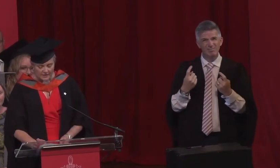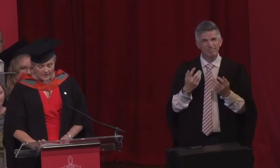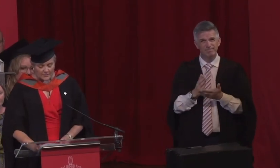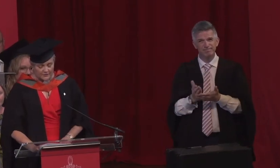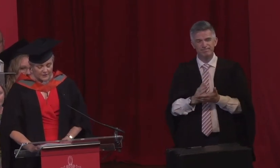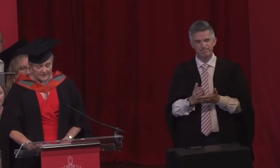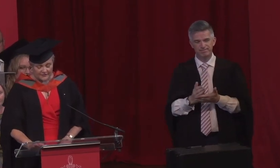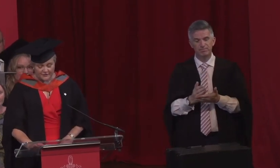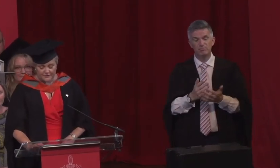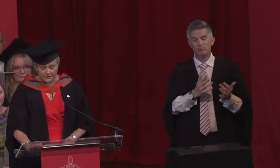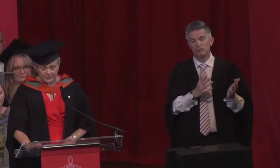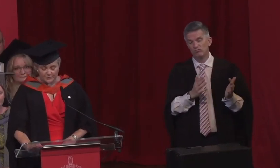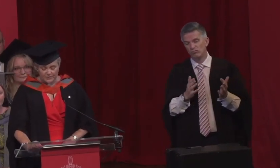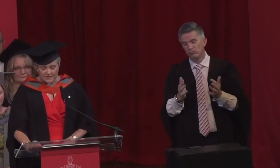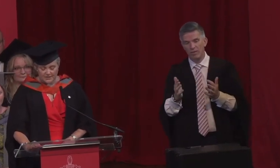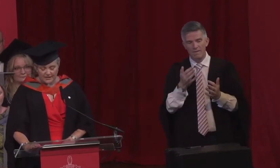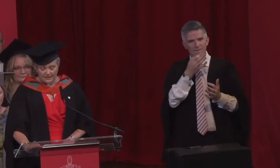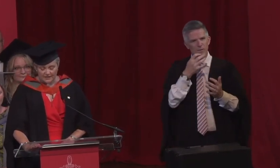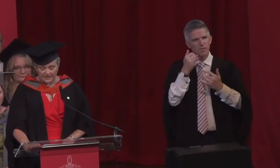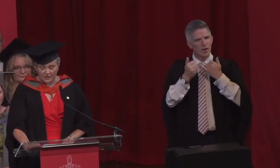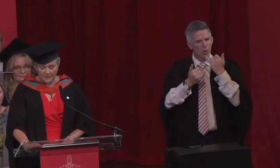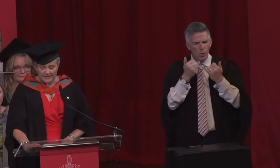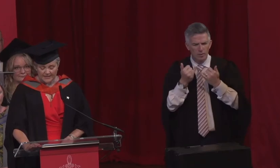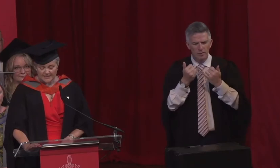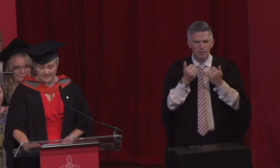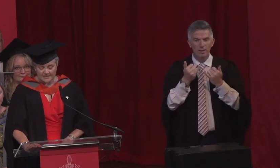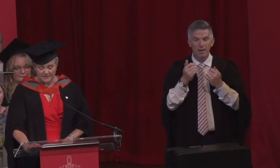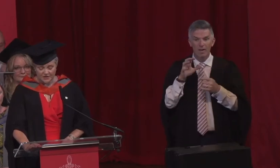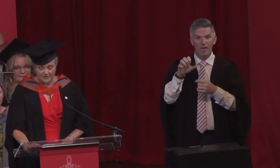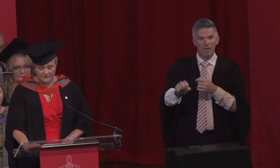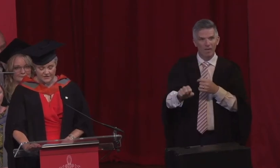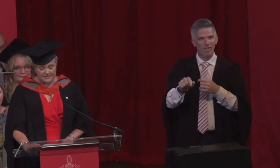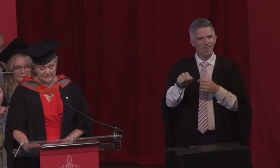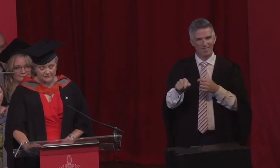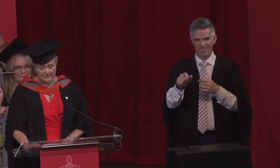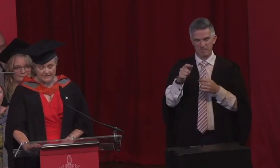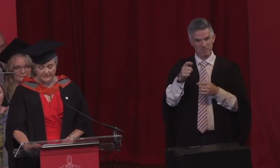but following a few phone calls I got a place at Staffordshire University through the Clearing